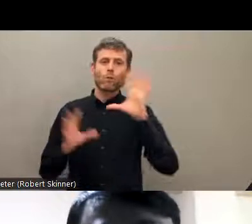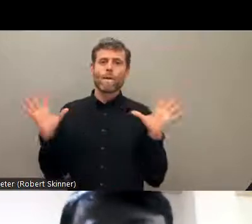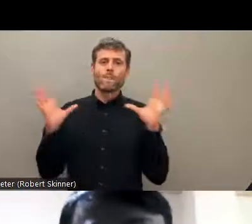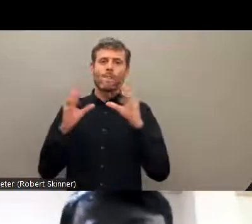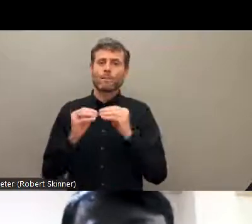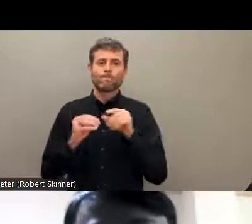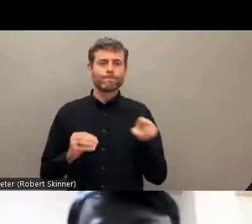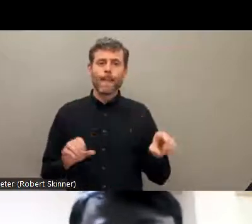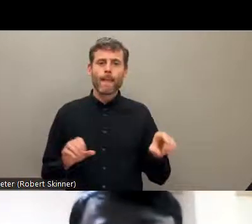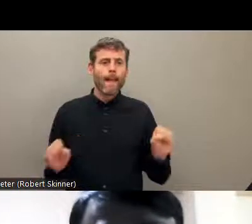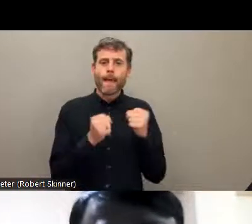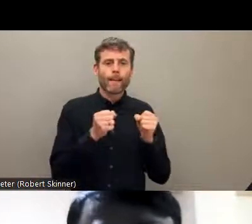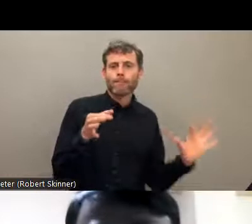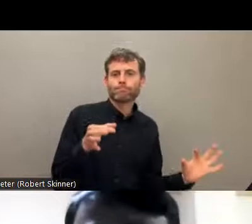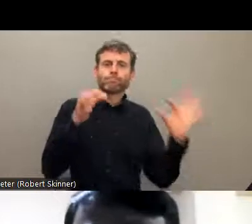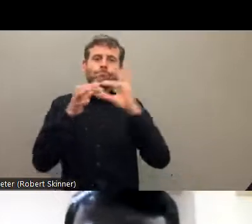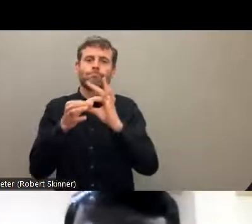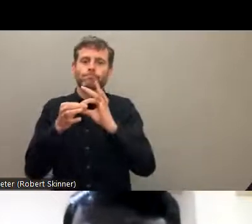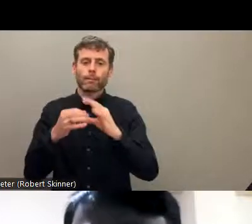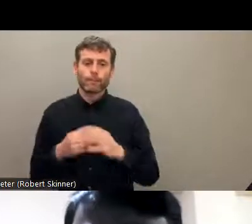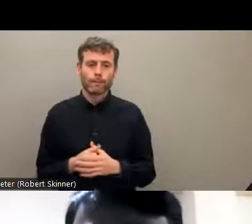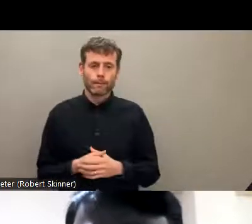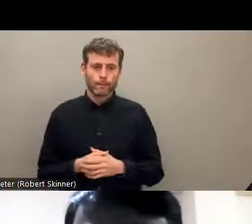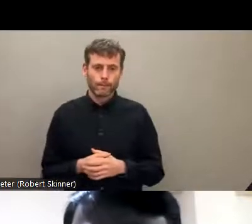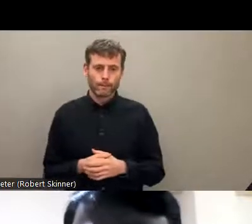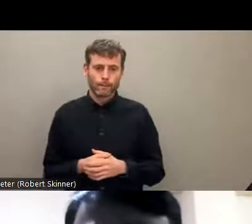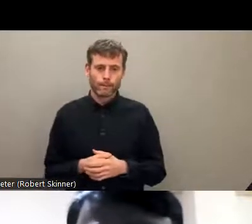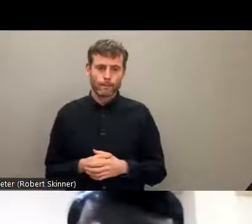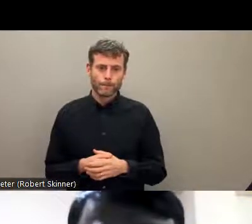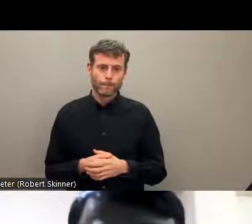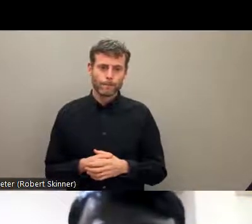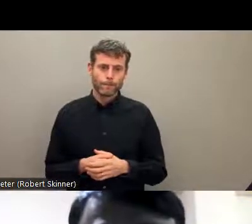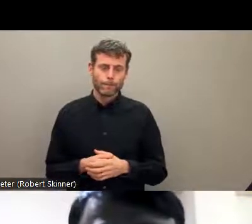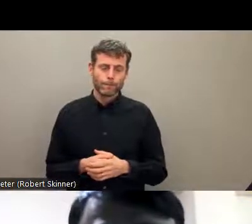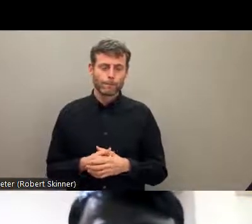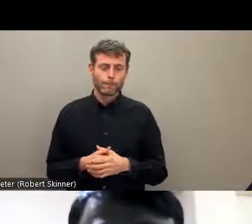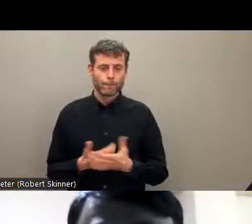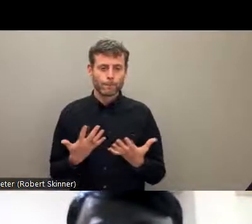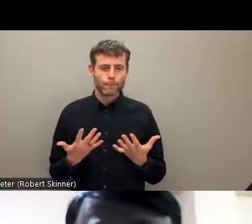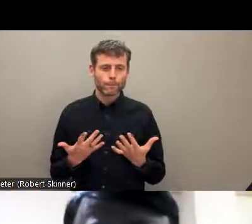Let's talk about some realities but we haven't